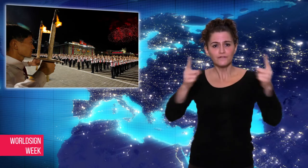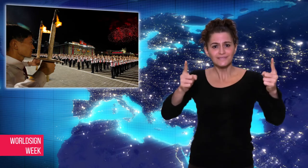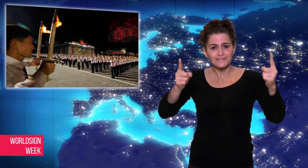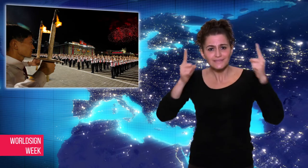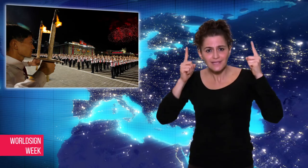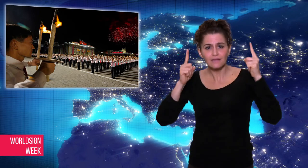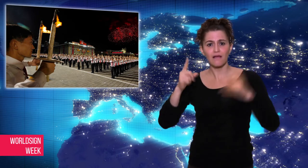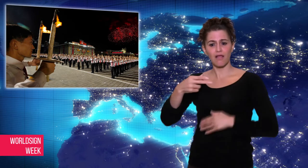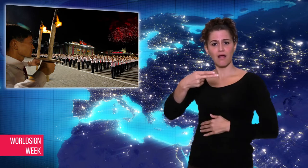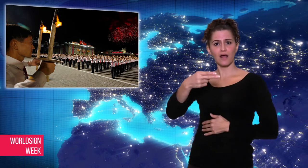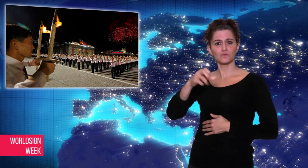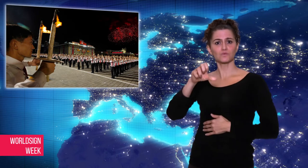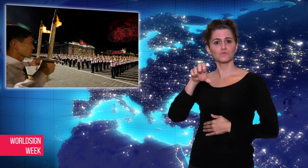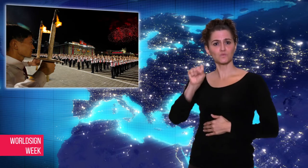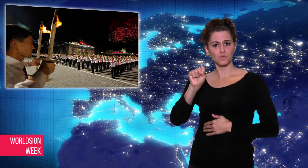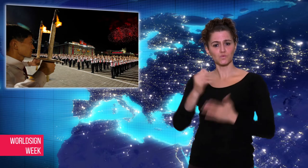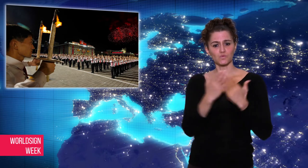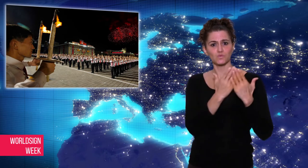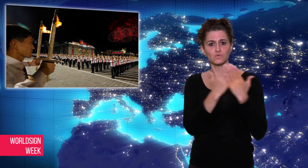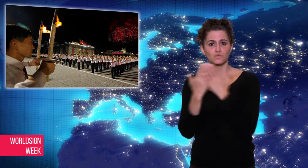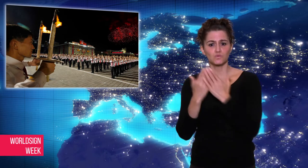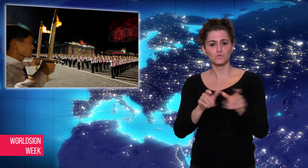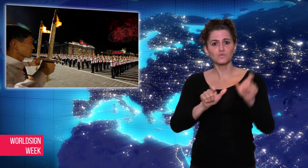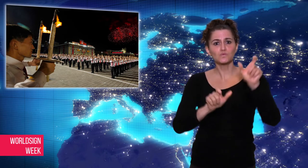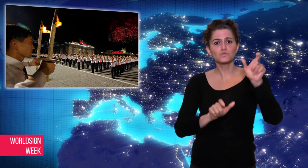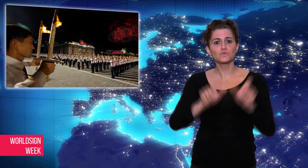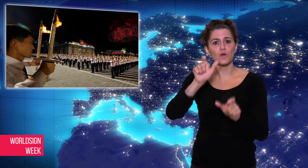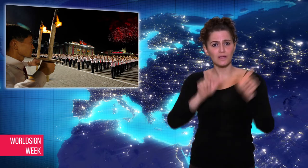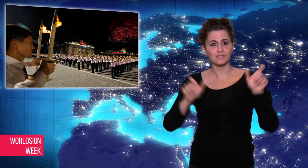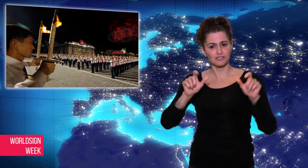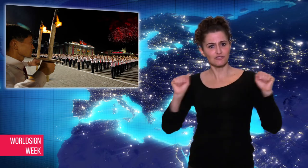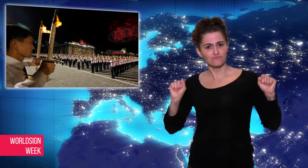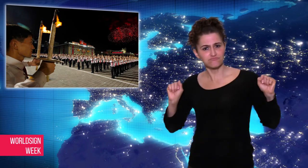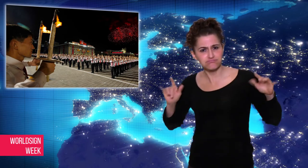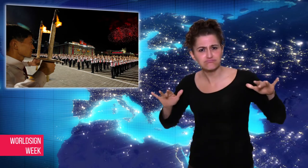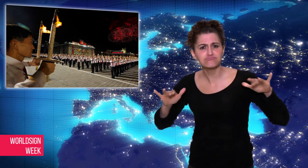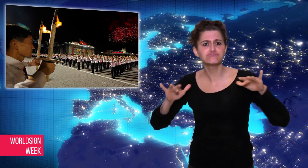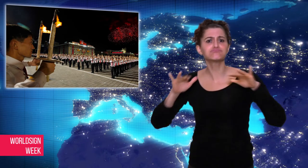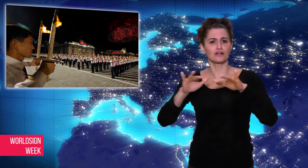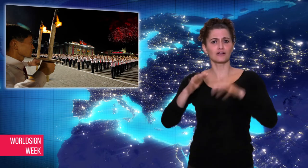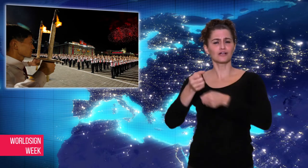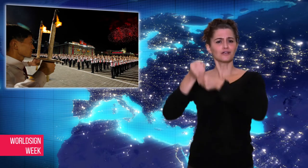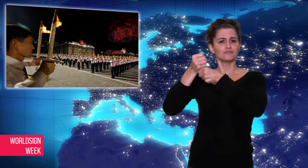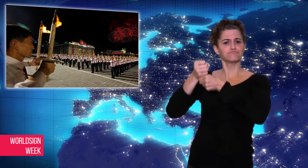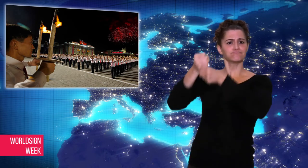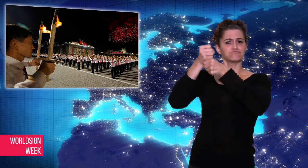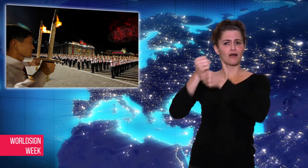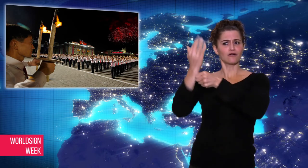This reflects the changes that Kim